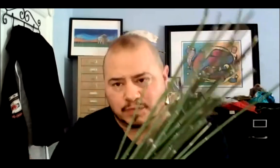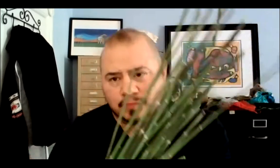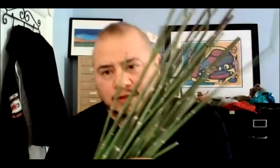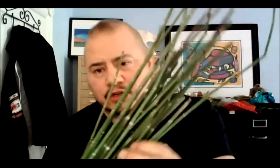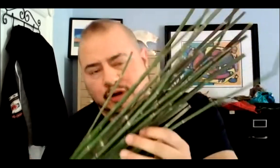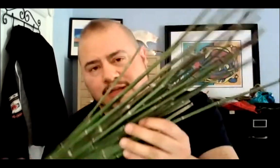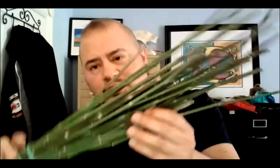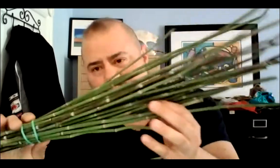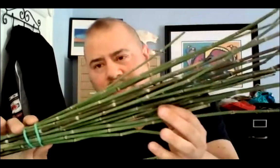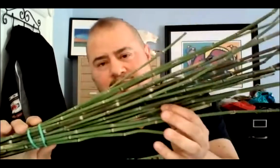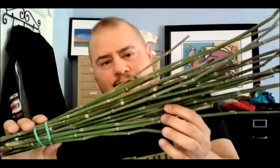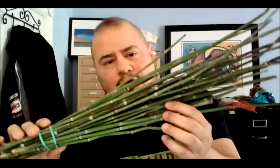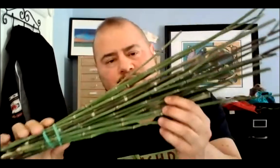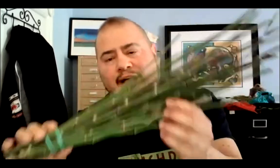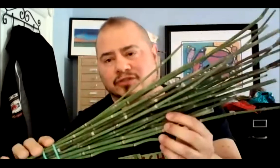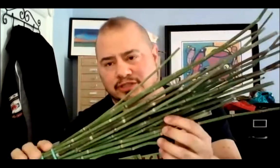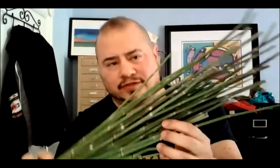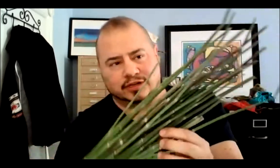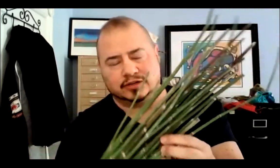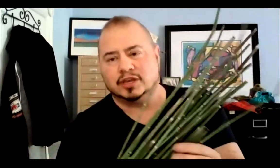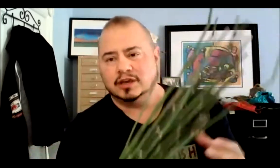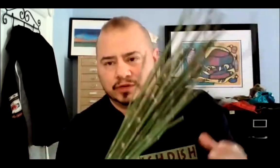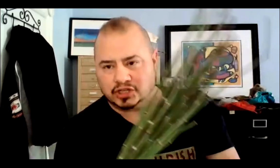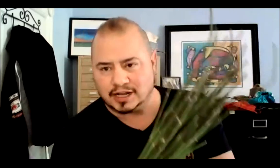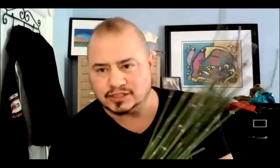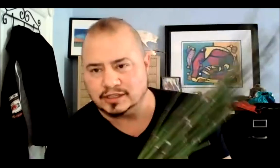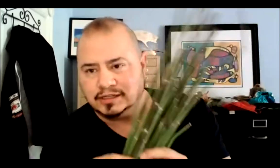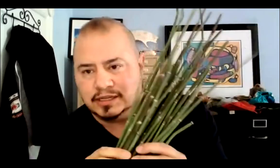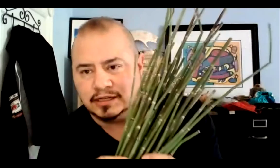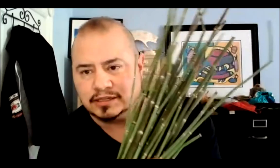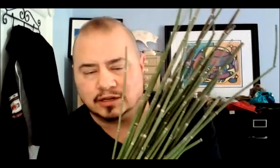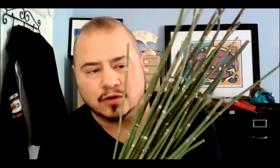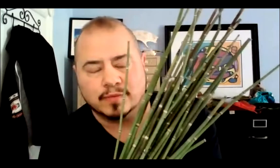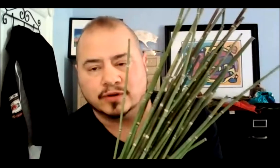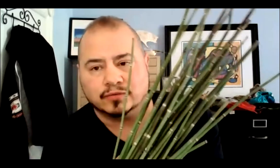people have drank this plant for thousands of years, we just didn't know about it